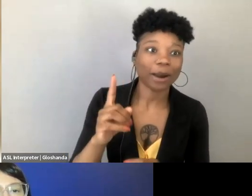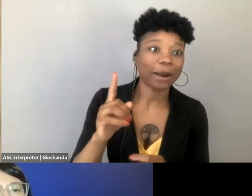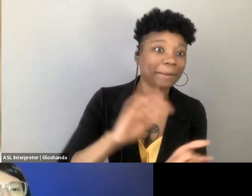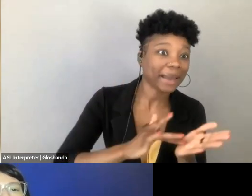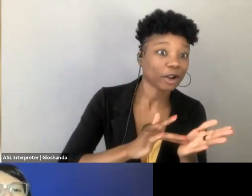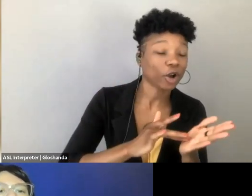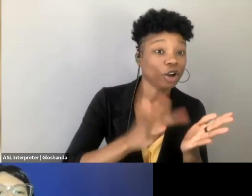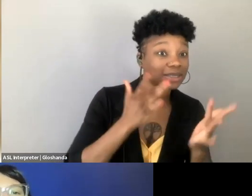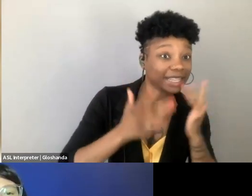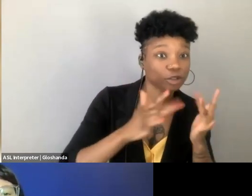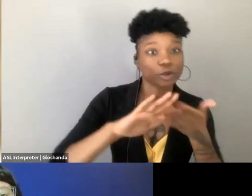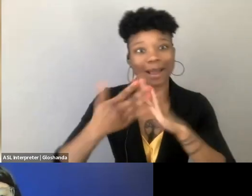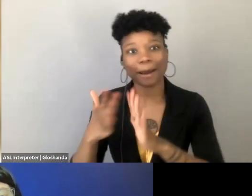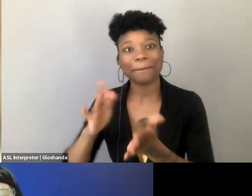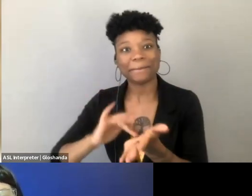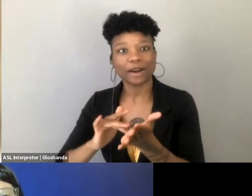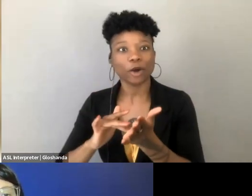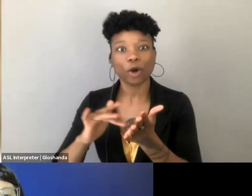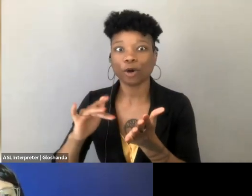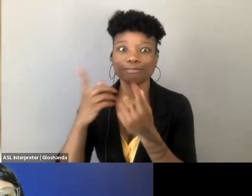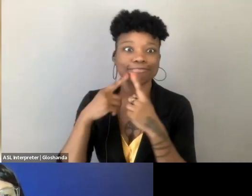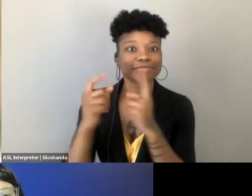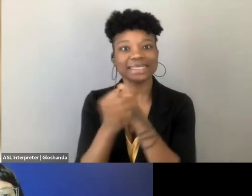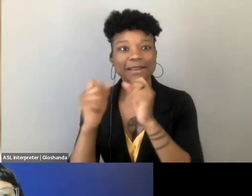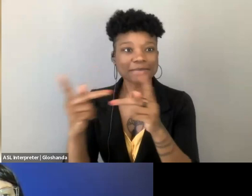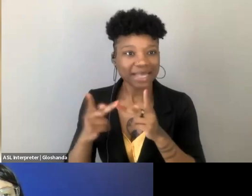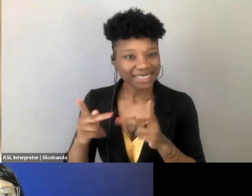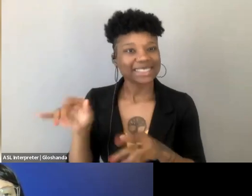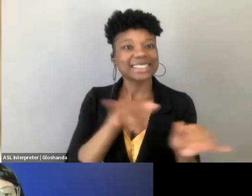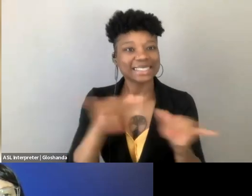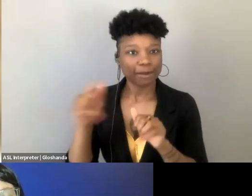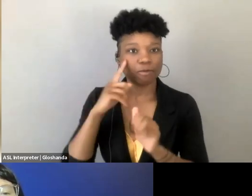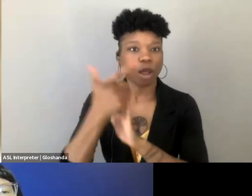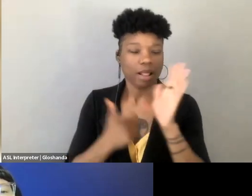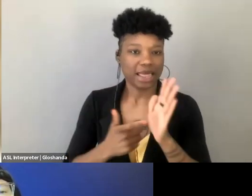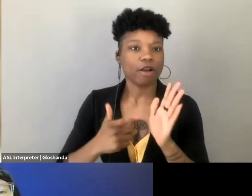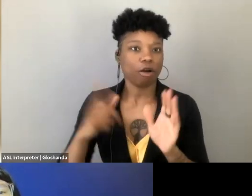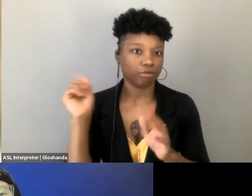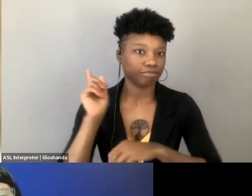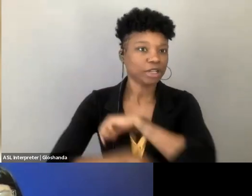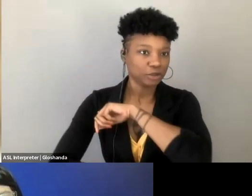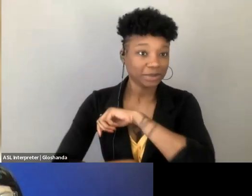so too was the magnification of legal transgressions. The act of aiding through providing information